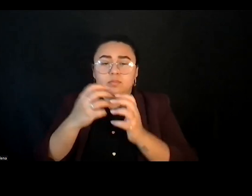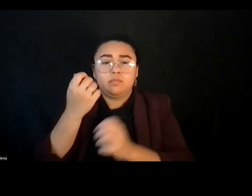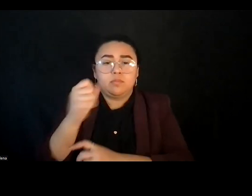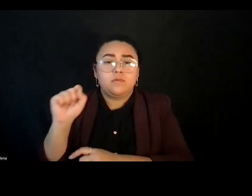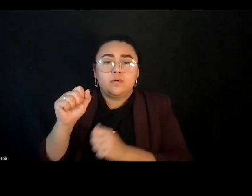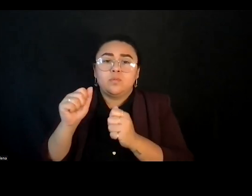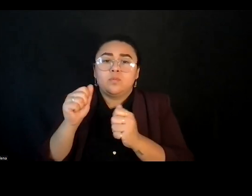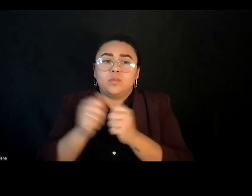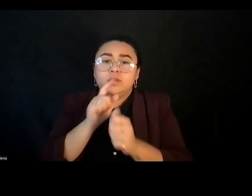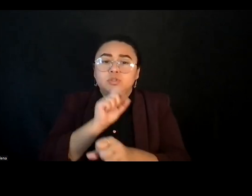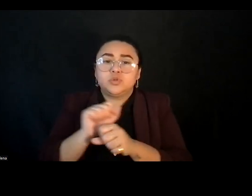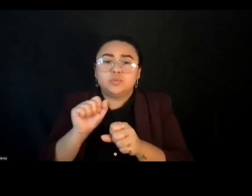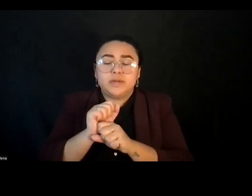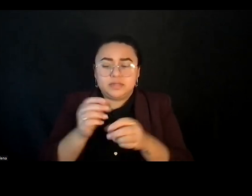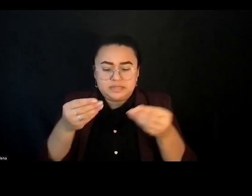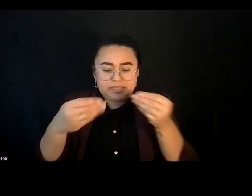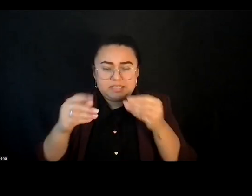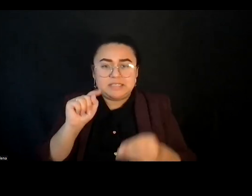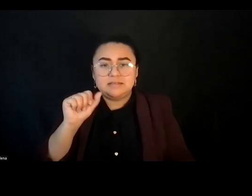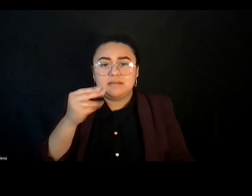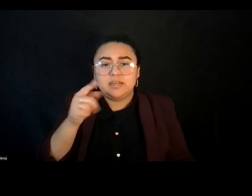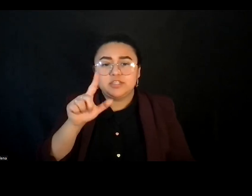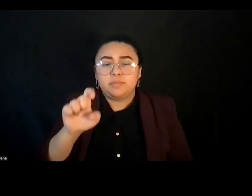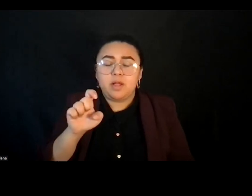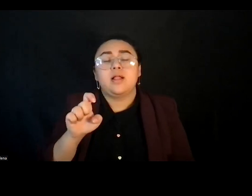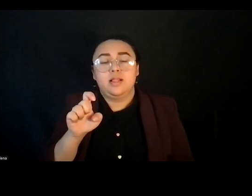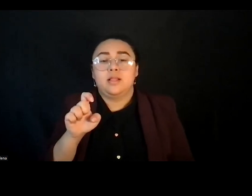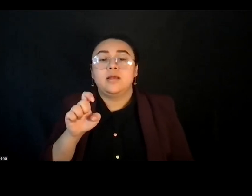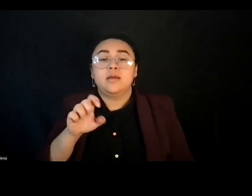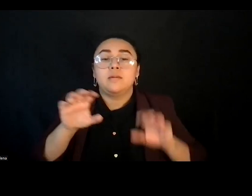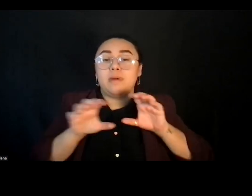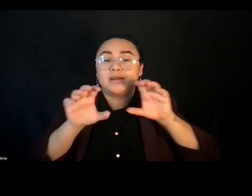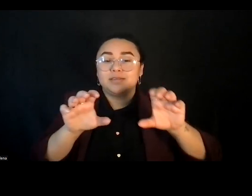that can win on the task of building a more inclusive economy.